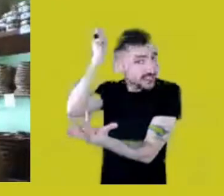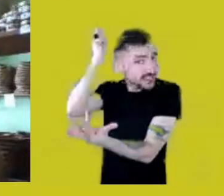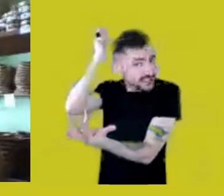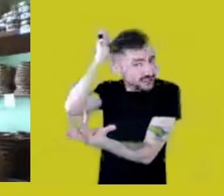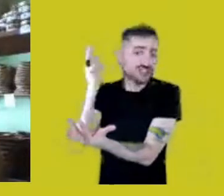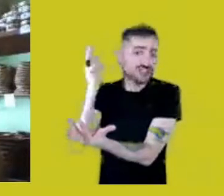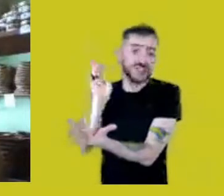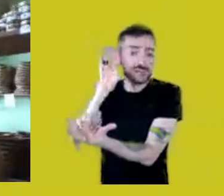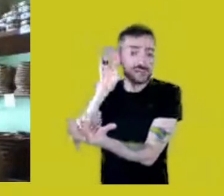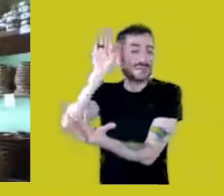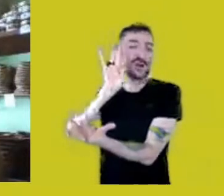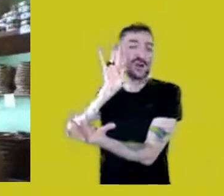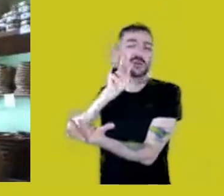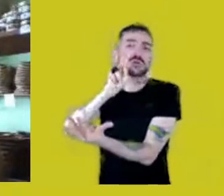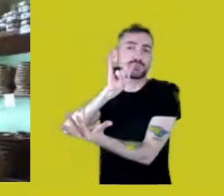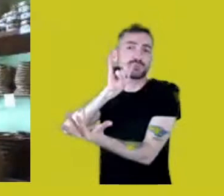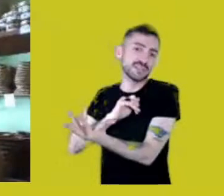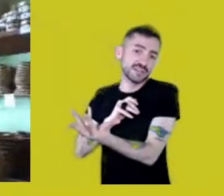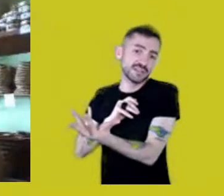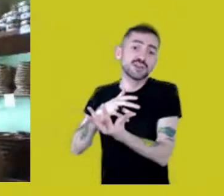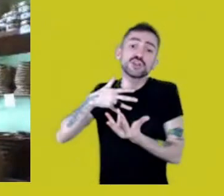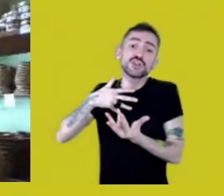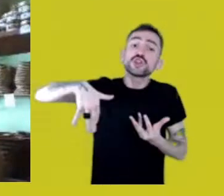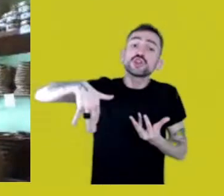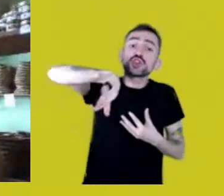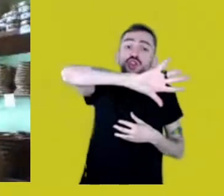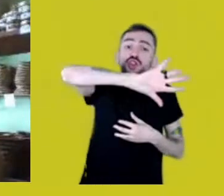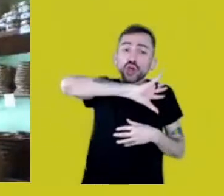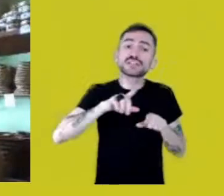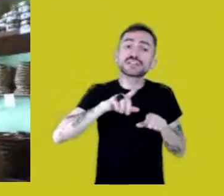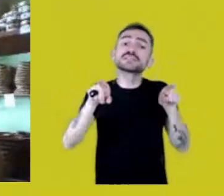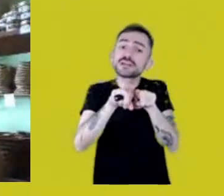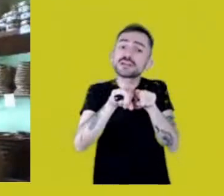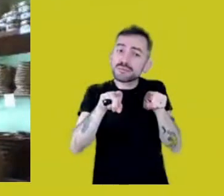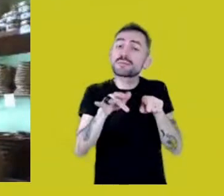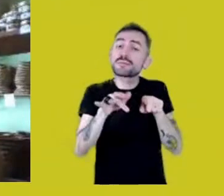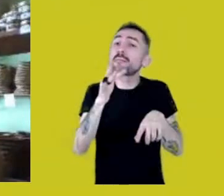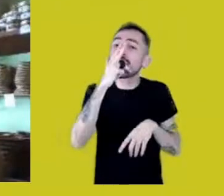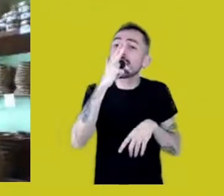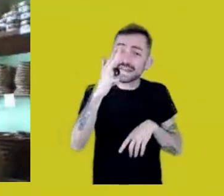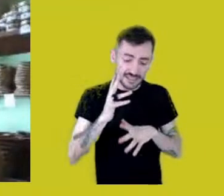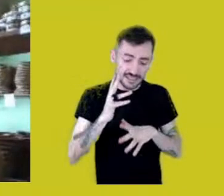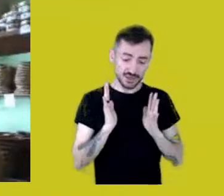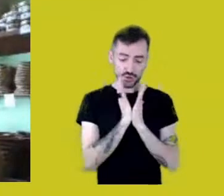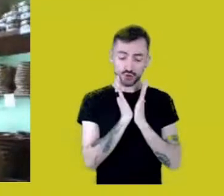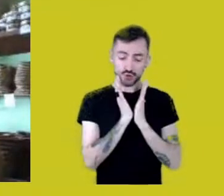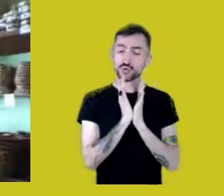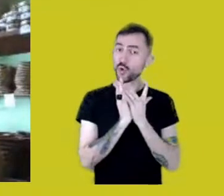how much we’ve all been Tupinized, although not being of Tupi lineage.